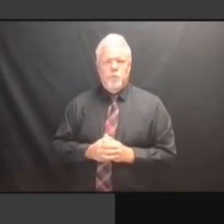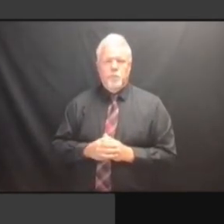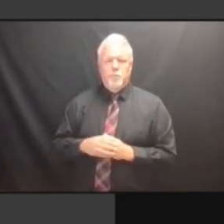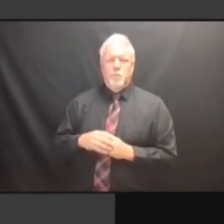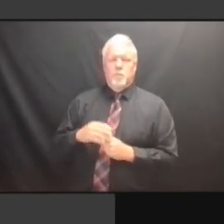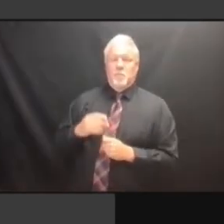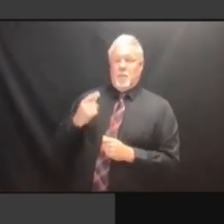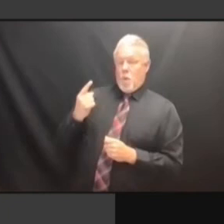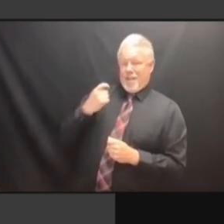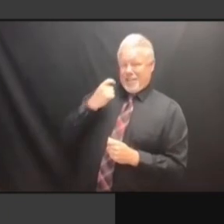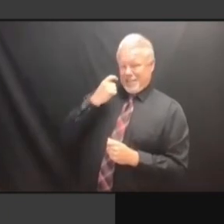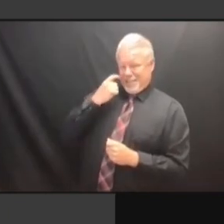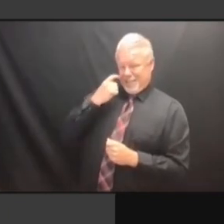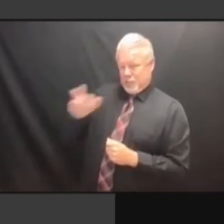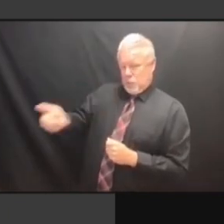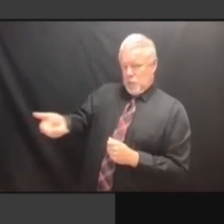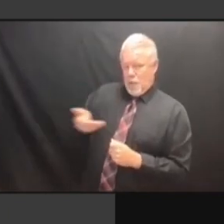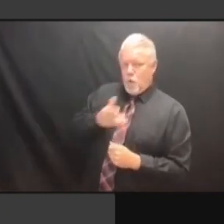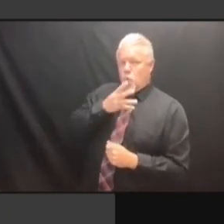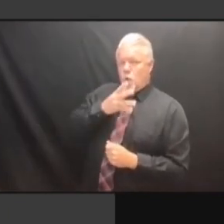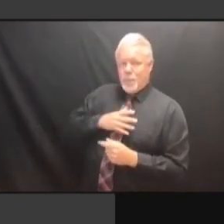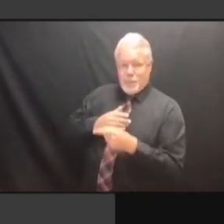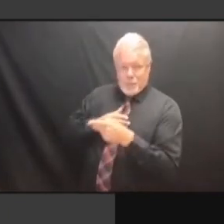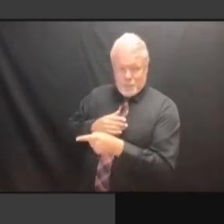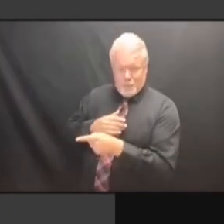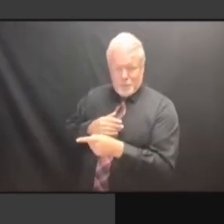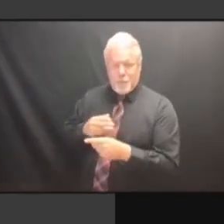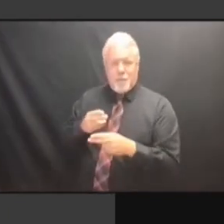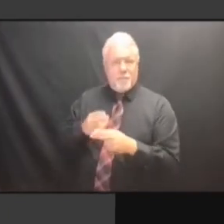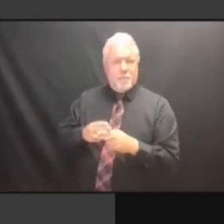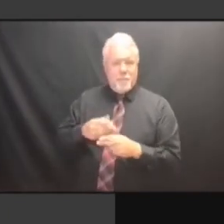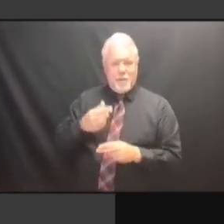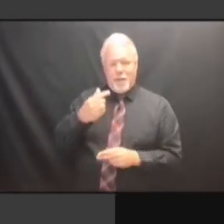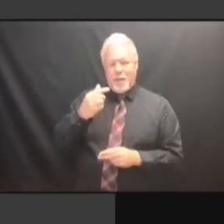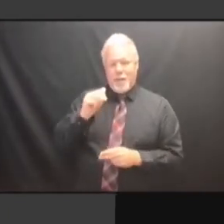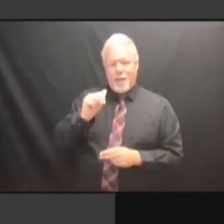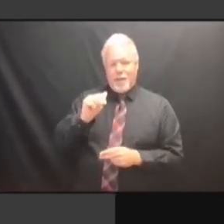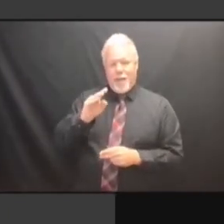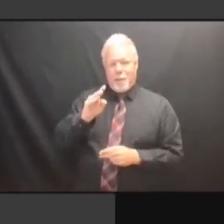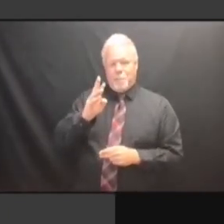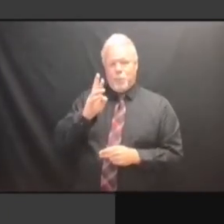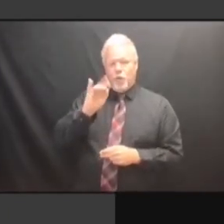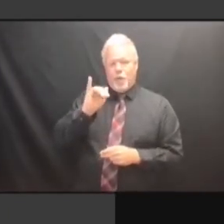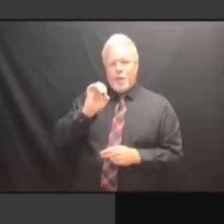AT LEAST THE SPANISH VERSION. I UNDERSTAND SHE SPEAKS SEVEN I UNDERSTAND SHE SPEAKS SEVEN I UNDERSTAND SHE SPEAKS SEVEN LANGUAGES. LANGUAGES. LANGUAGES. BUT LANGUAGES. BUT BEYOND LANGUAGES. BUT BEYOND SPANISH, LANGUAGES. BUT BEYOND SPANISH, I LANGUAGES. BUT BEYOND SPANISH, I DON'T LANGUAGES. BUT BEYOND SPANISH, I DON'T KNOW BUT BEYOND SPANISH, I DON'T KNOW BUT BEYOND SPANISH, I DON'T KNOW WHAT BUT BEYOND SPANISH, I DON'T KNOW WHAT THE BUT BEYOND SPANISH, I DON'T KNOW WHAT THE OTHER BUT BEYOND SPANISH, I DON'T KNOW WHAT THE OTHER SIX BUT BEYOND SPANISH, I DON'T KNOW WHAT THE OTHER SIX ARE. WHAT THE OTHER SIX ARE. WHAT THE OTHER SIX ARE. >> WHAT THE OTHER SIX ARE. >> I WHAT THE OTHER SIX ARE. >> I DON'T